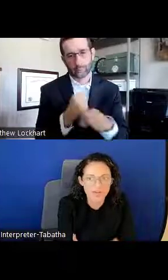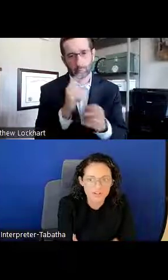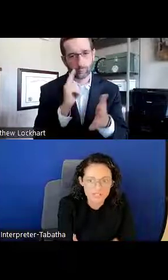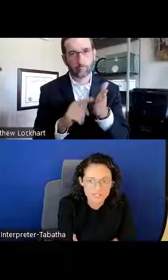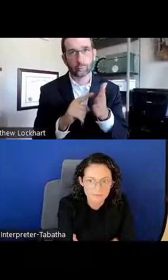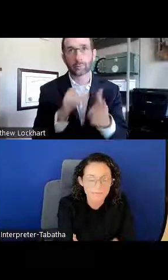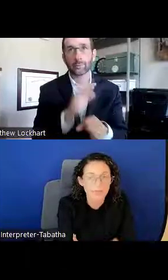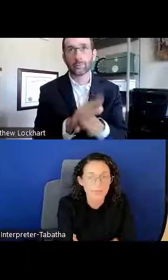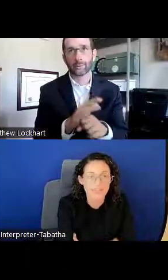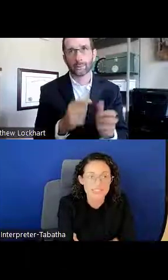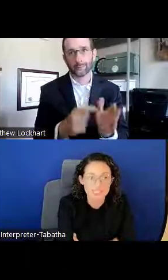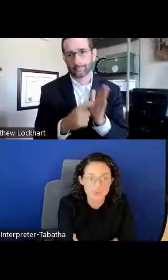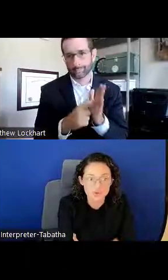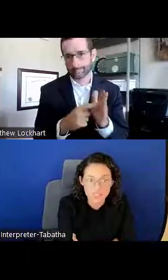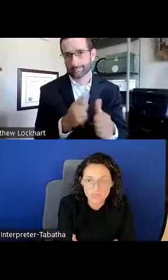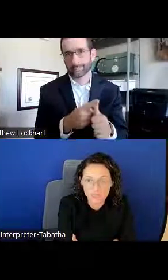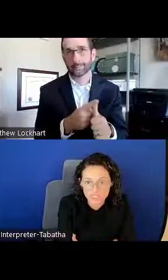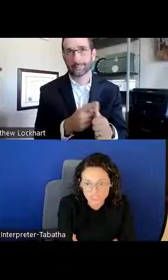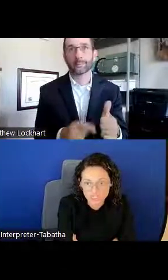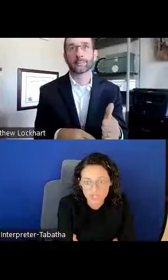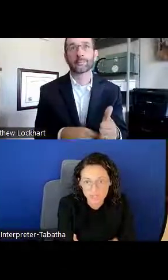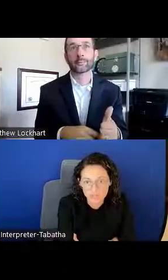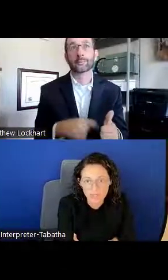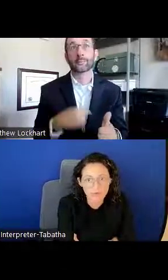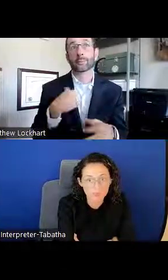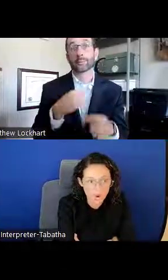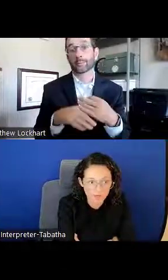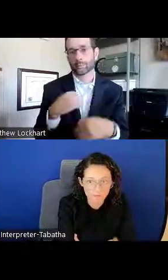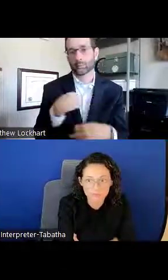First, there is a 2-year research commitment requirement.